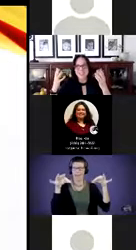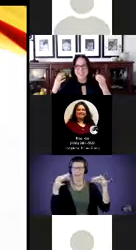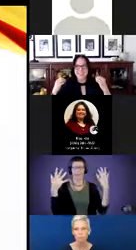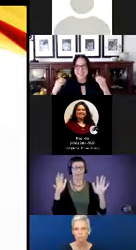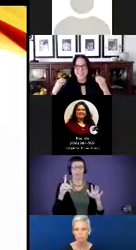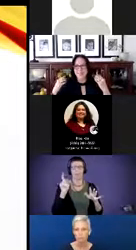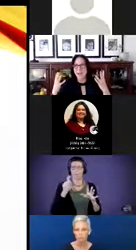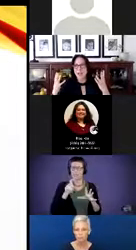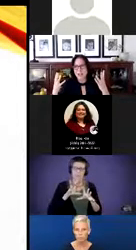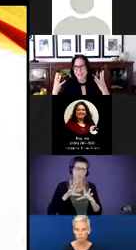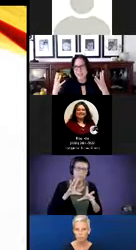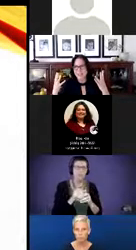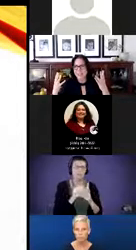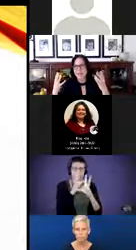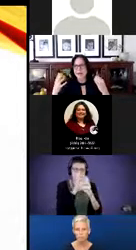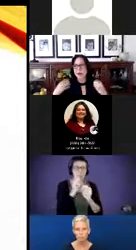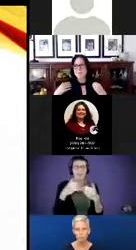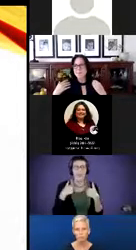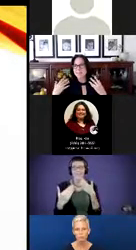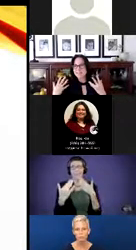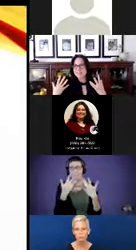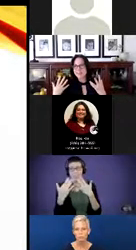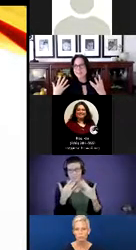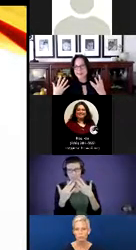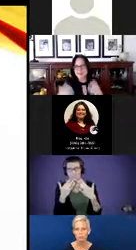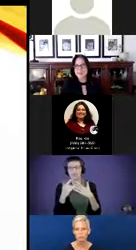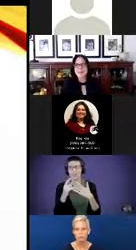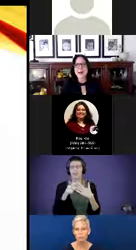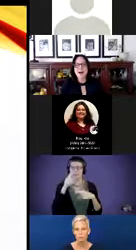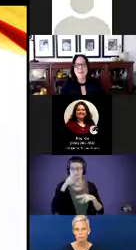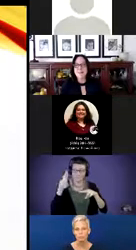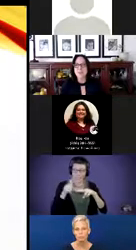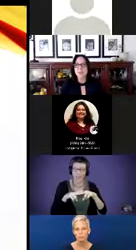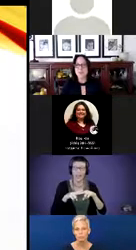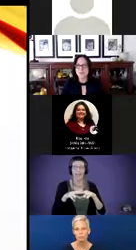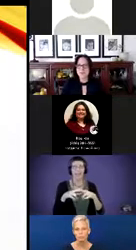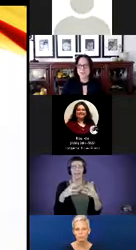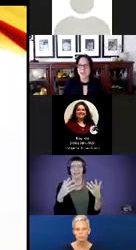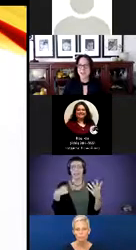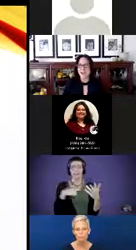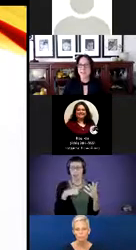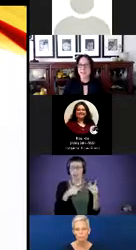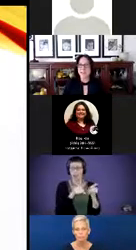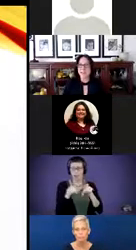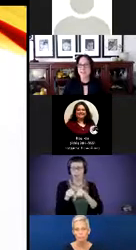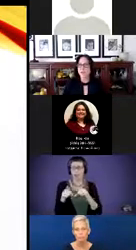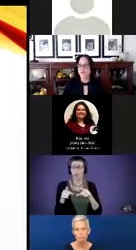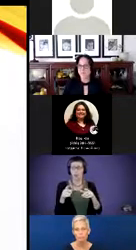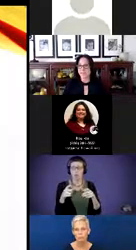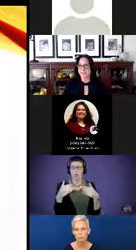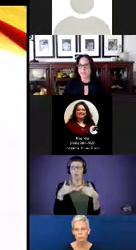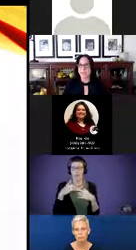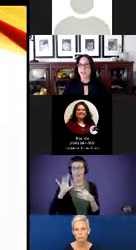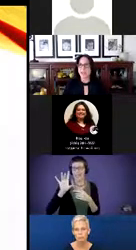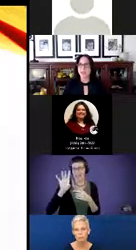it needed to have color, it needed to be fun. We also have eight focus areas, so there are eight